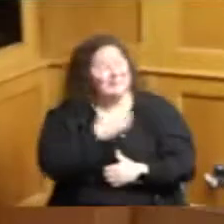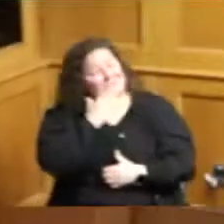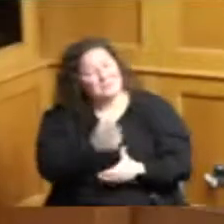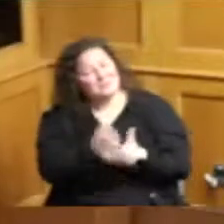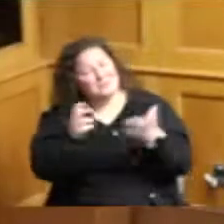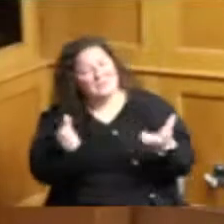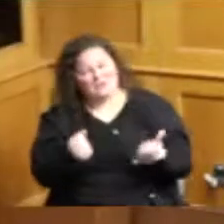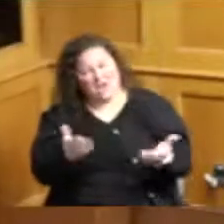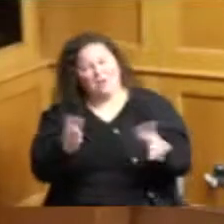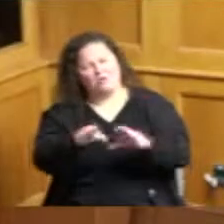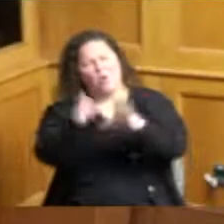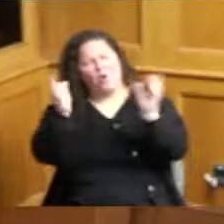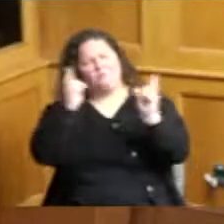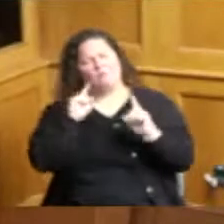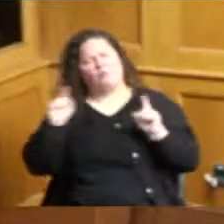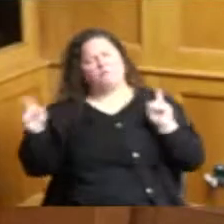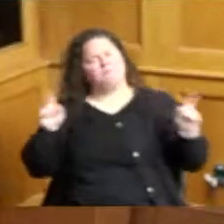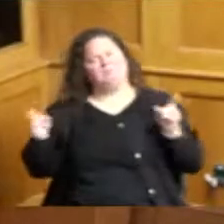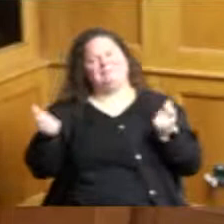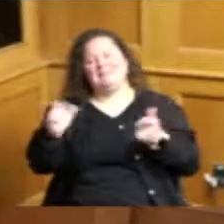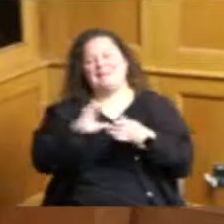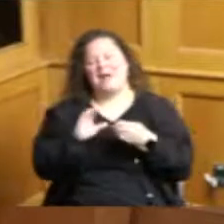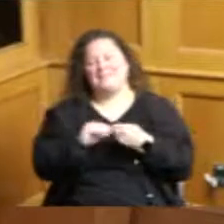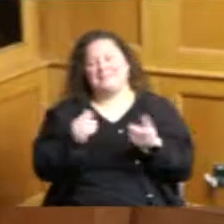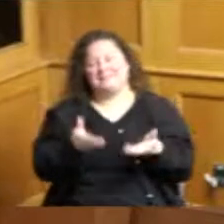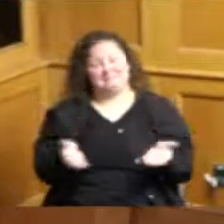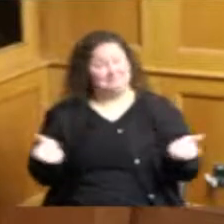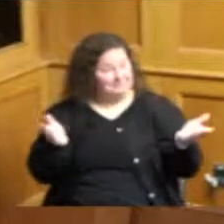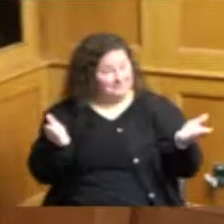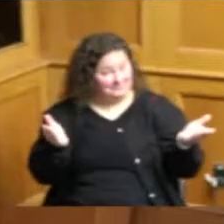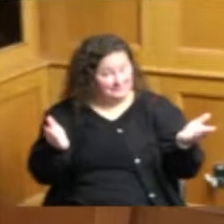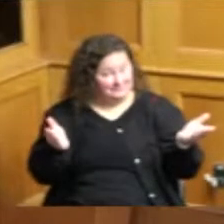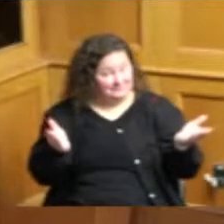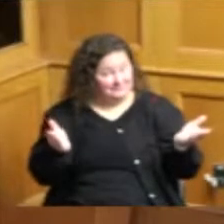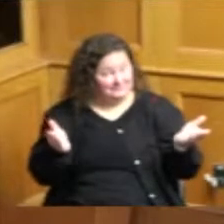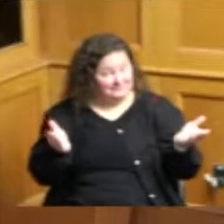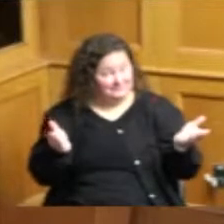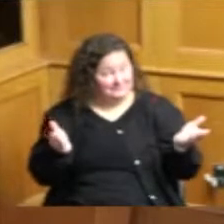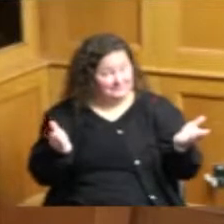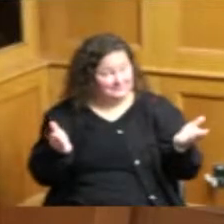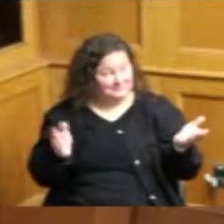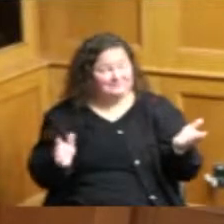up for my colleagues for any comments that they may have welcome Vice President Reece